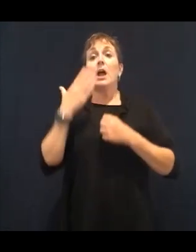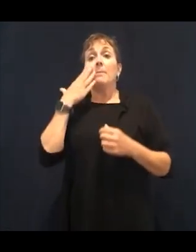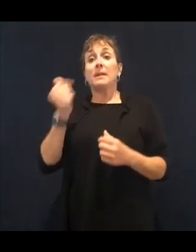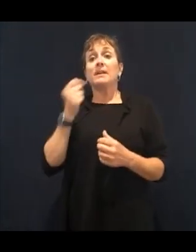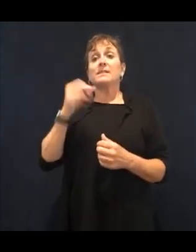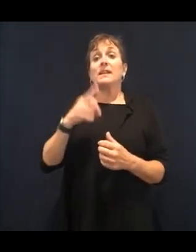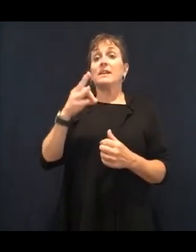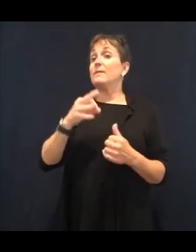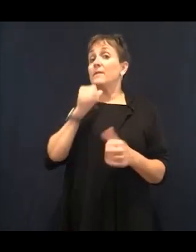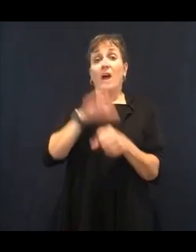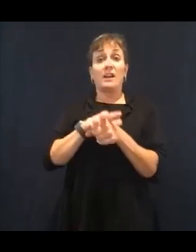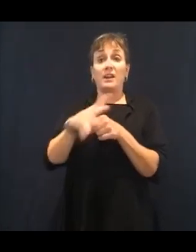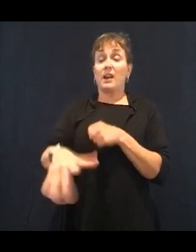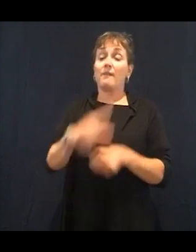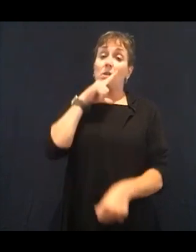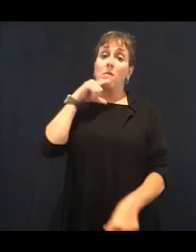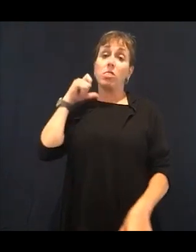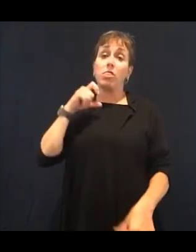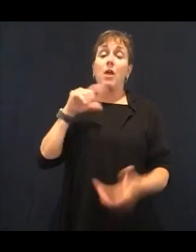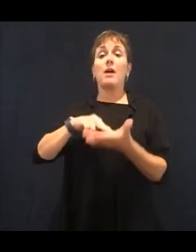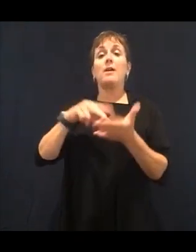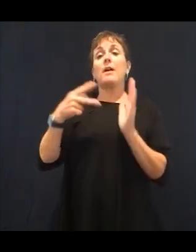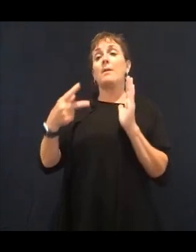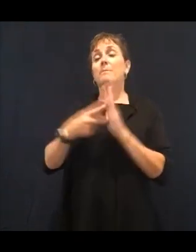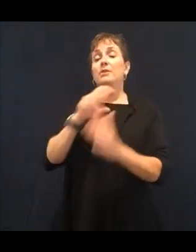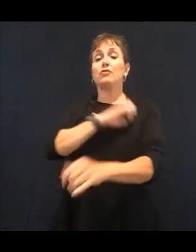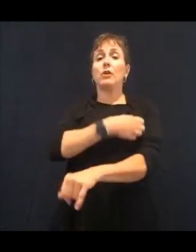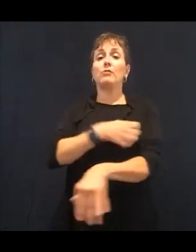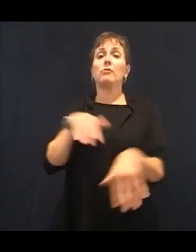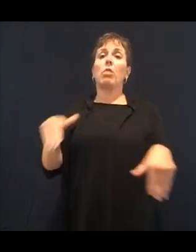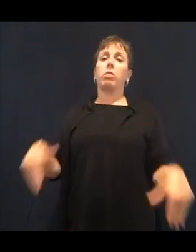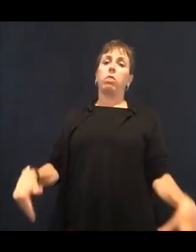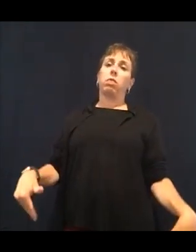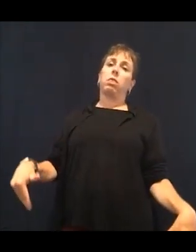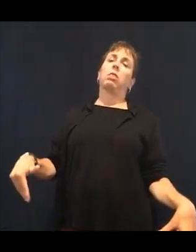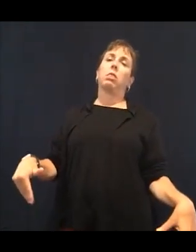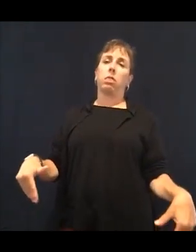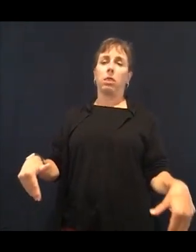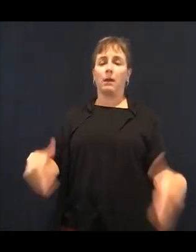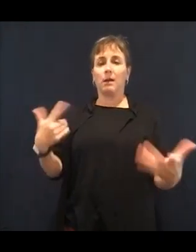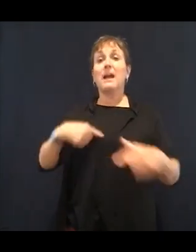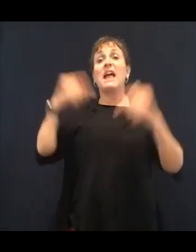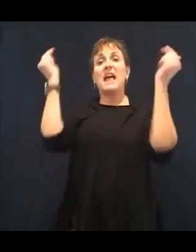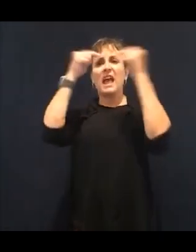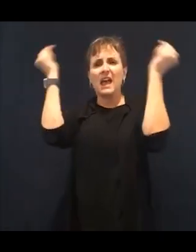muscle cramps, digestive issues, poor circulation,